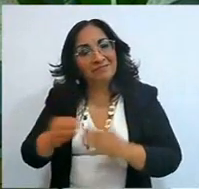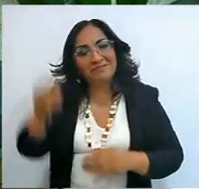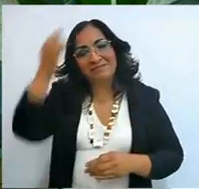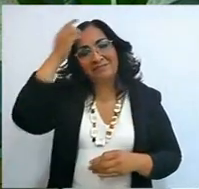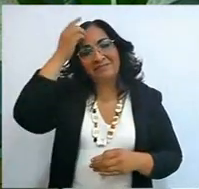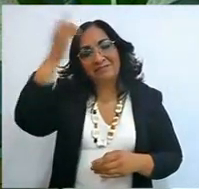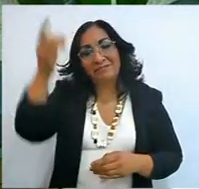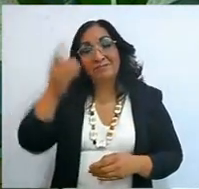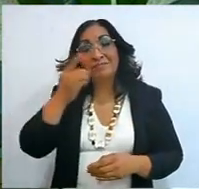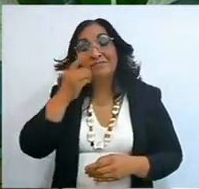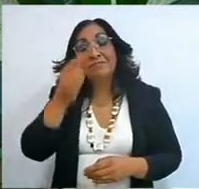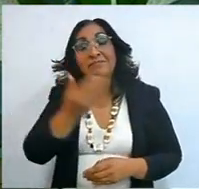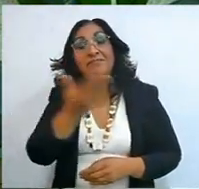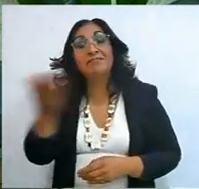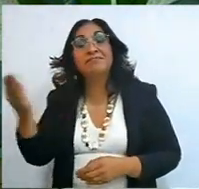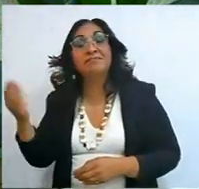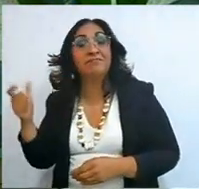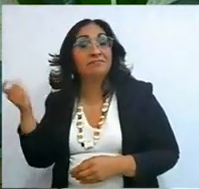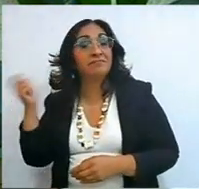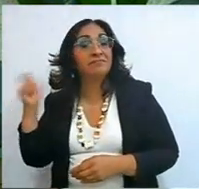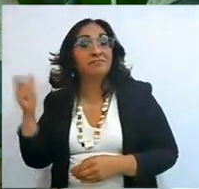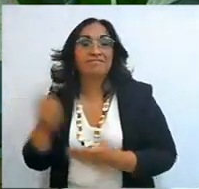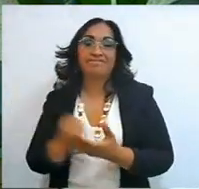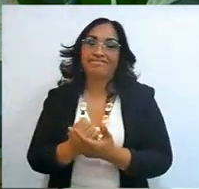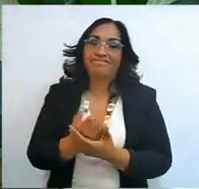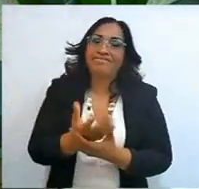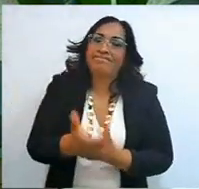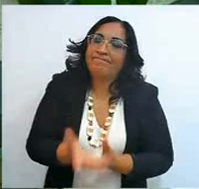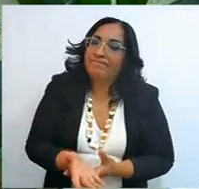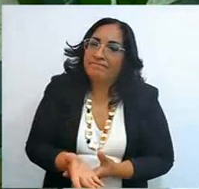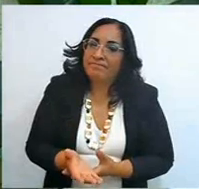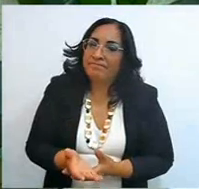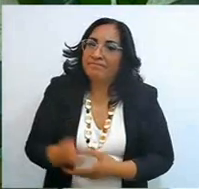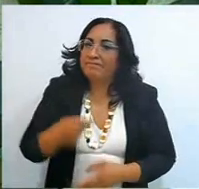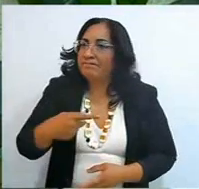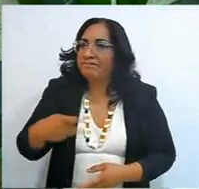so, they agree that the instruction was not as I thought, and I did not understand it,